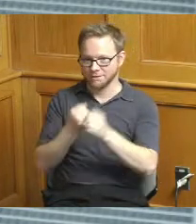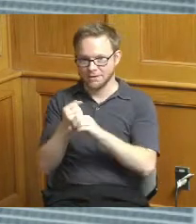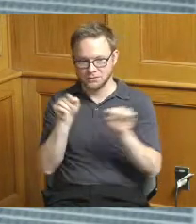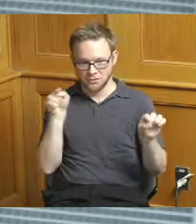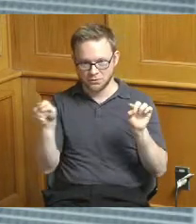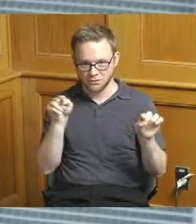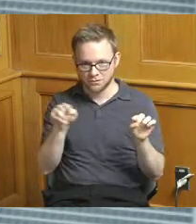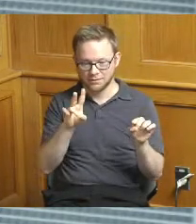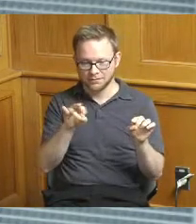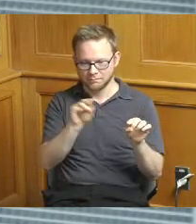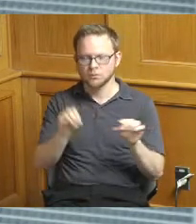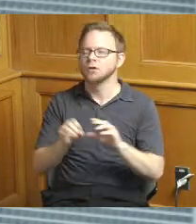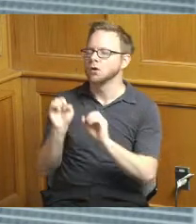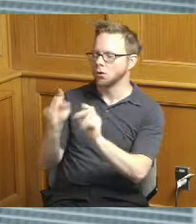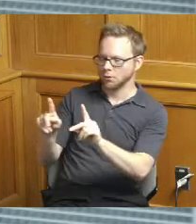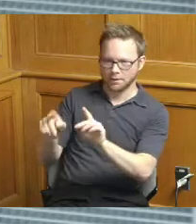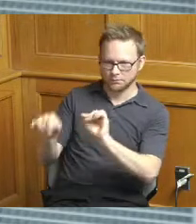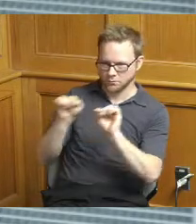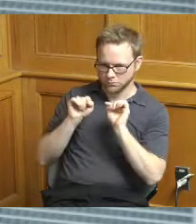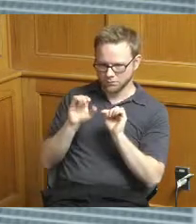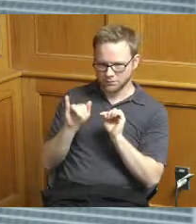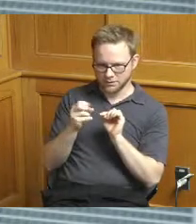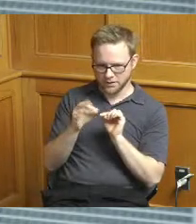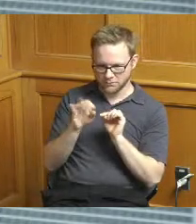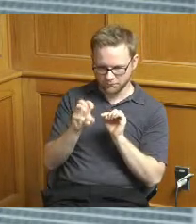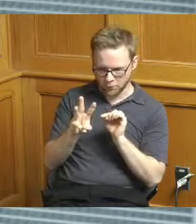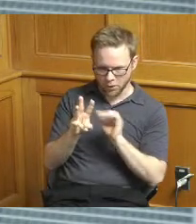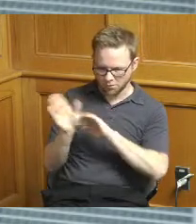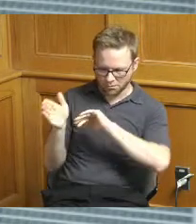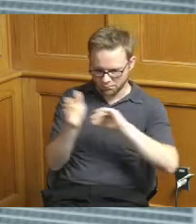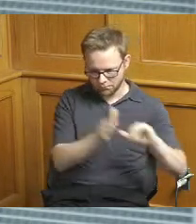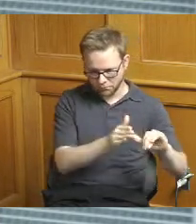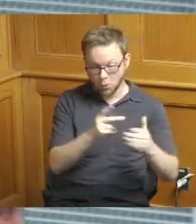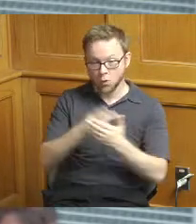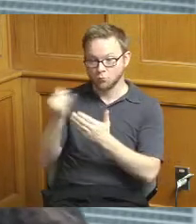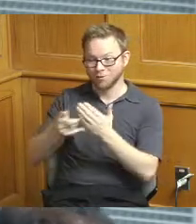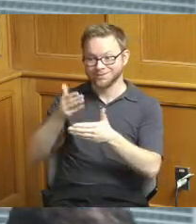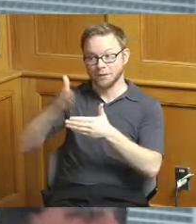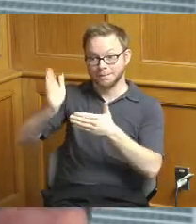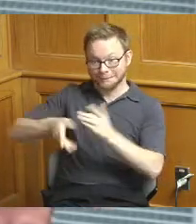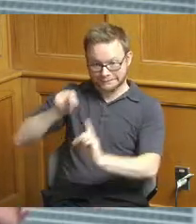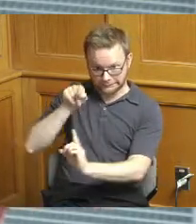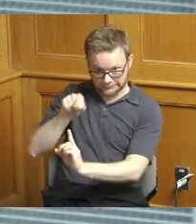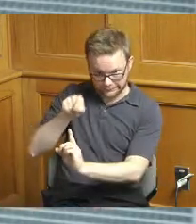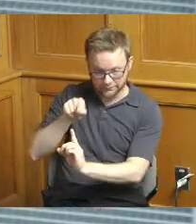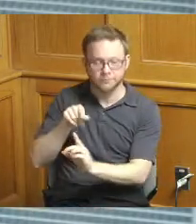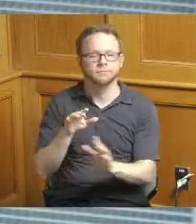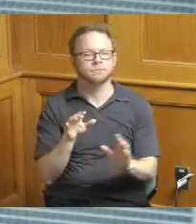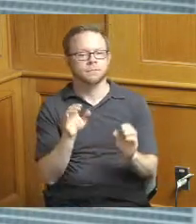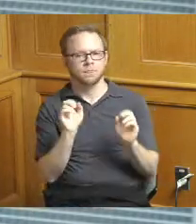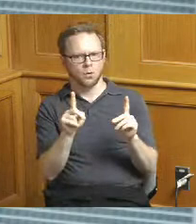not talk about cash flow let's talk about projects completed so at one thing I want to add and then